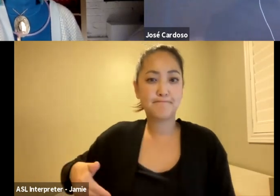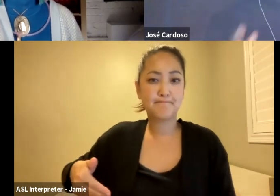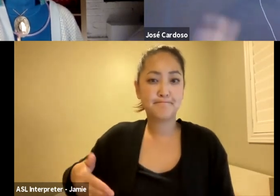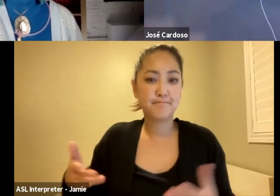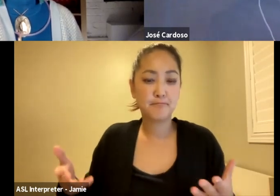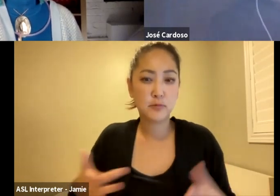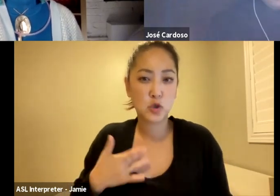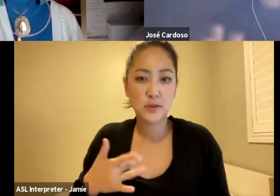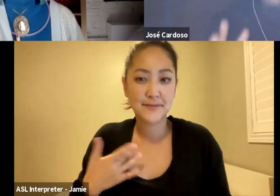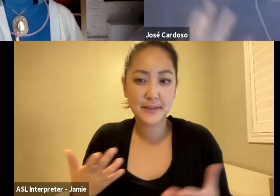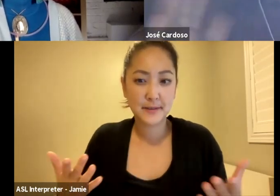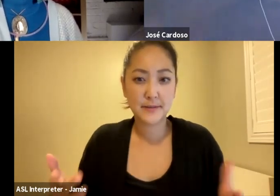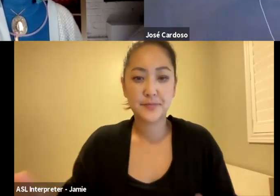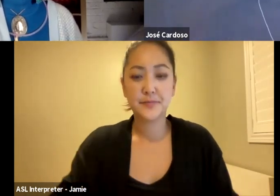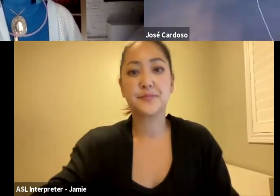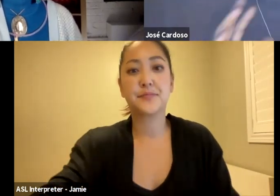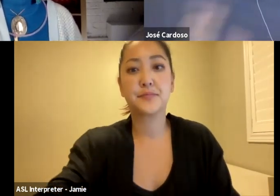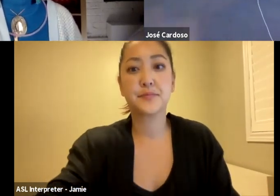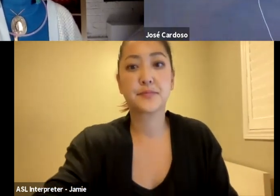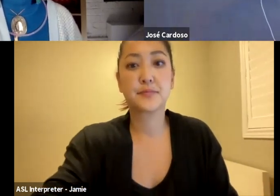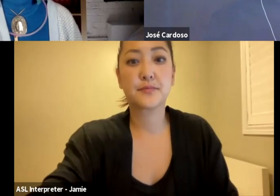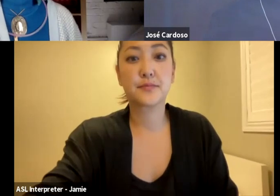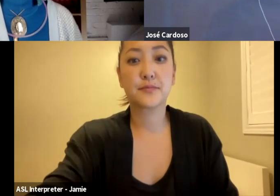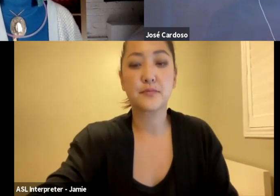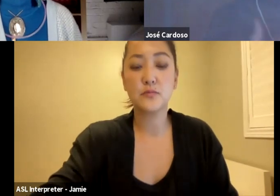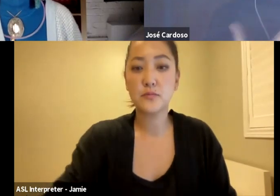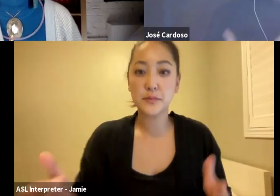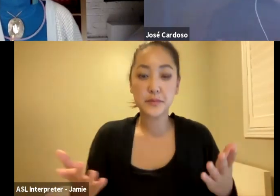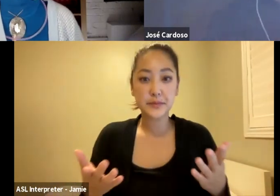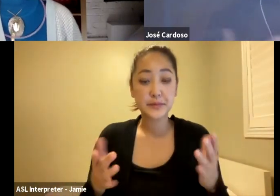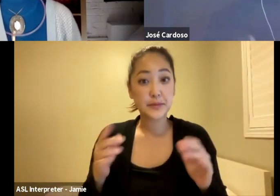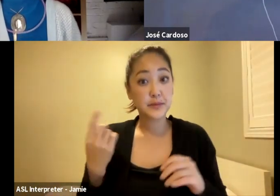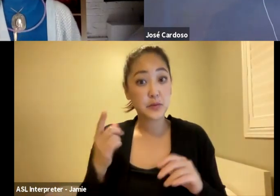There is no one who can tell you right or wrong if you are very close to this.